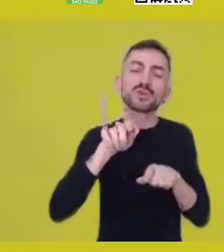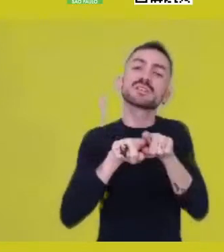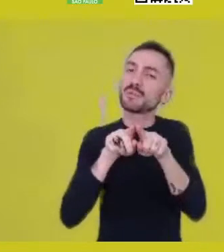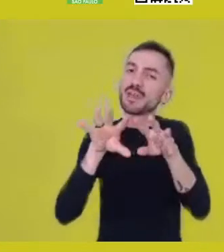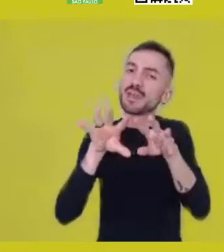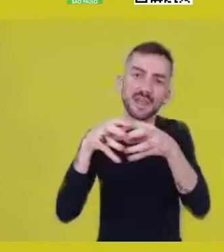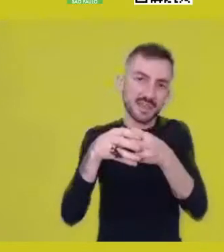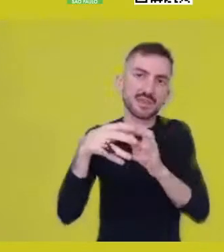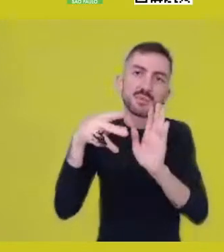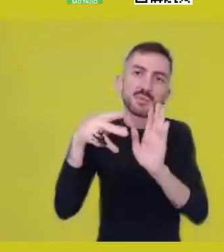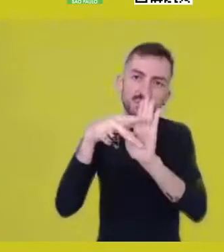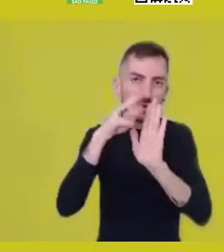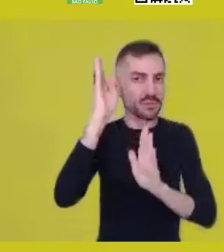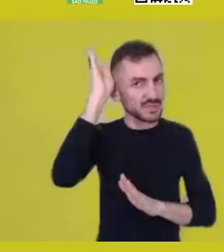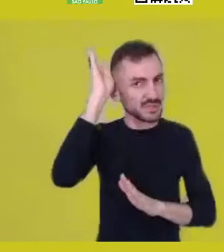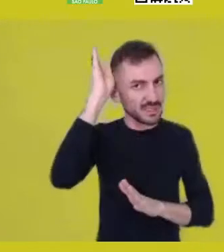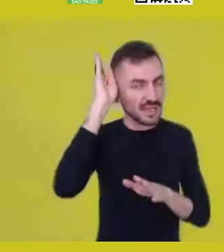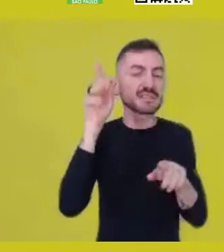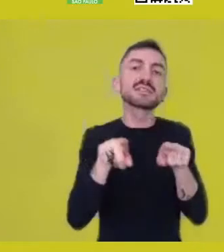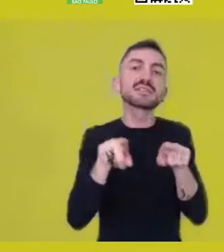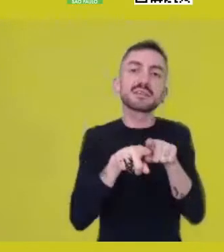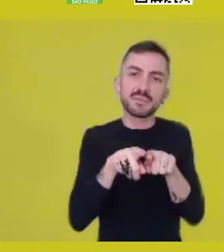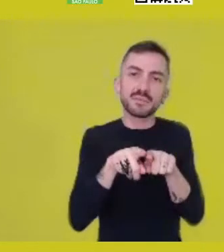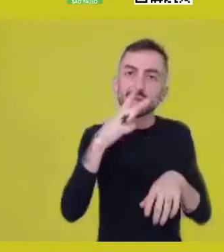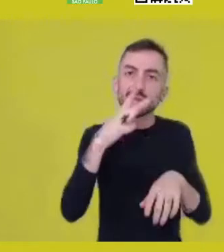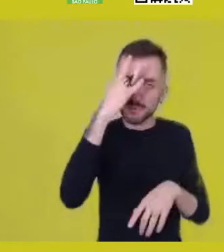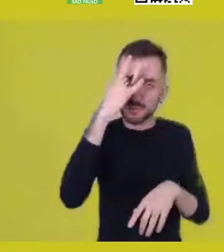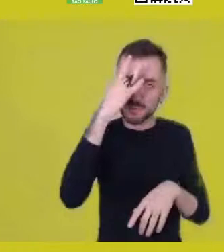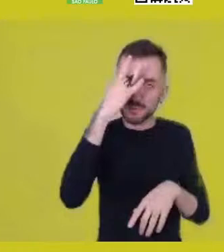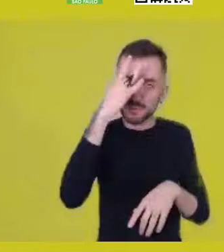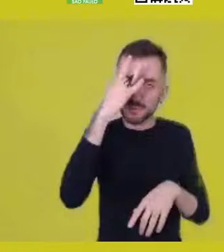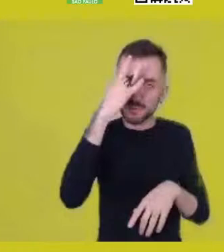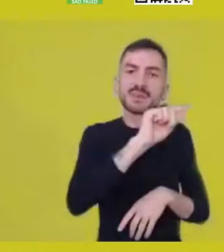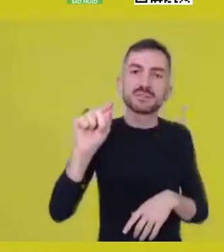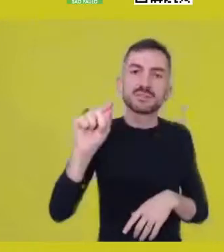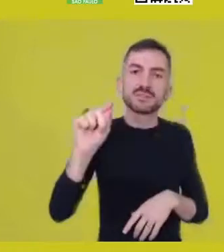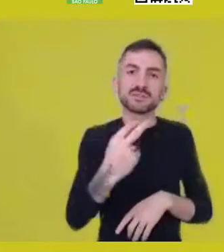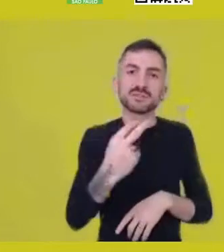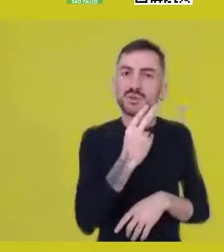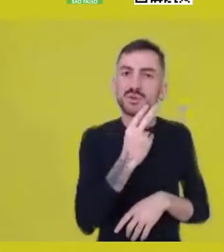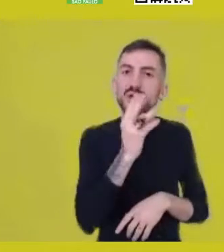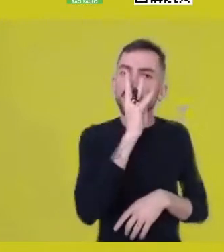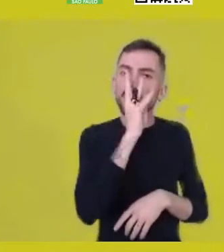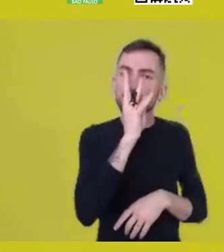and all the people who are following us, and thank immensely our dear Katiúscia